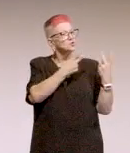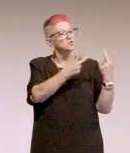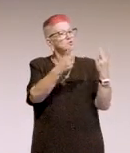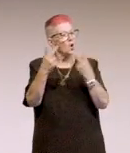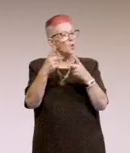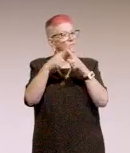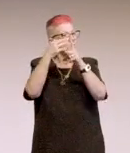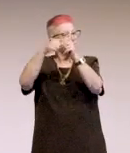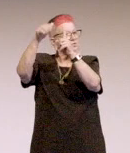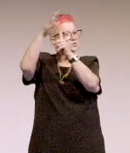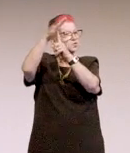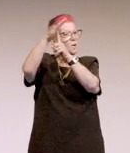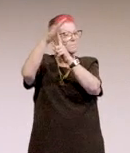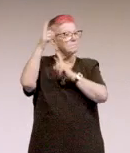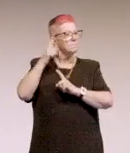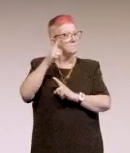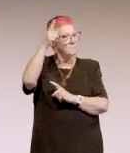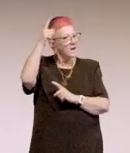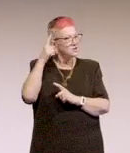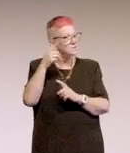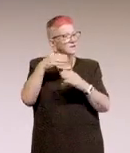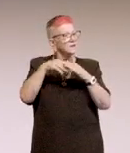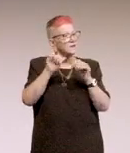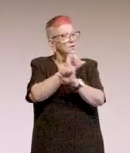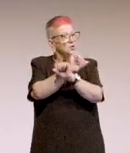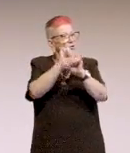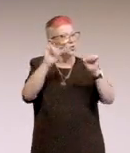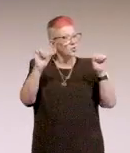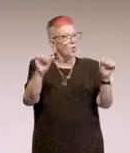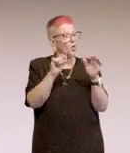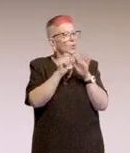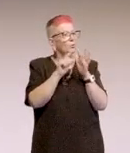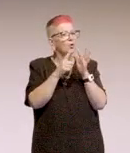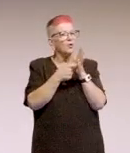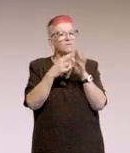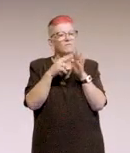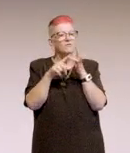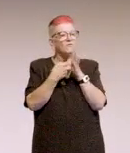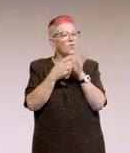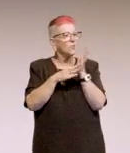which is very important in your performance scores and stuff.